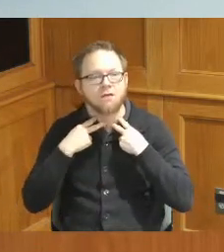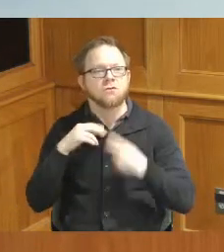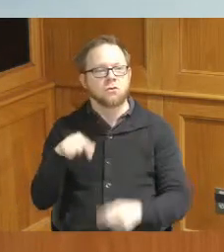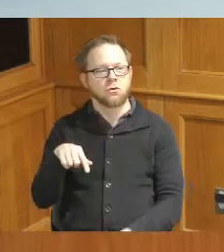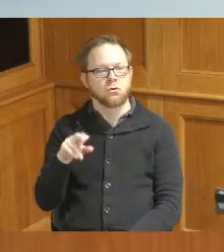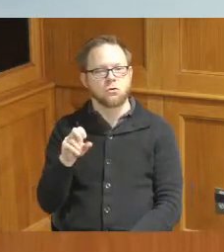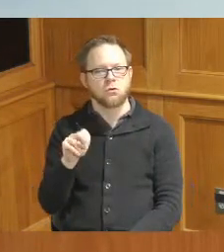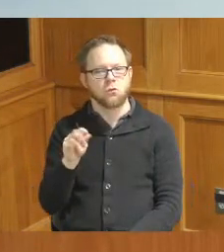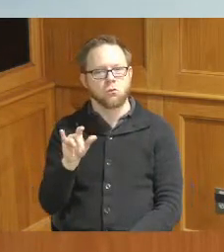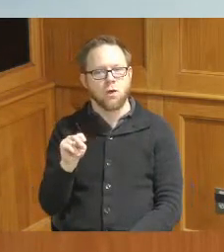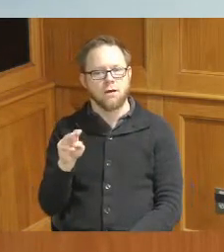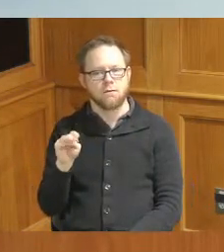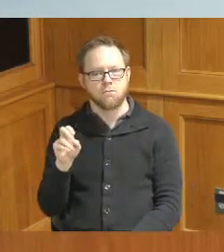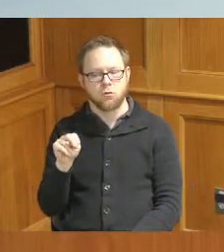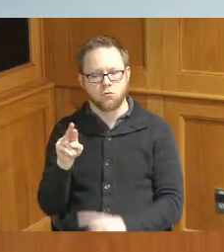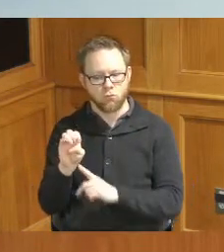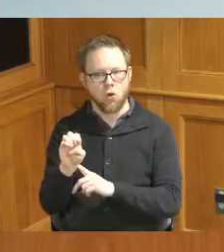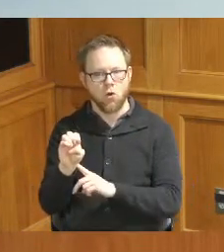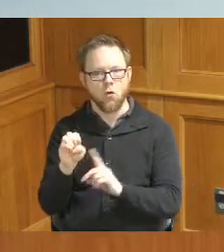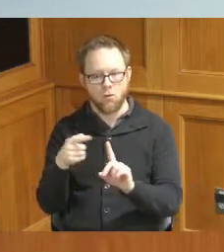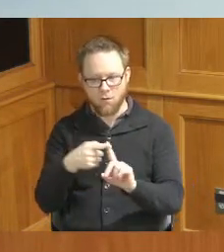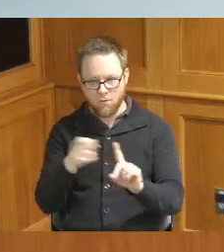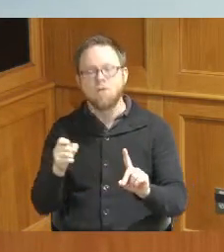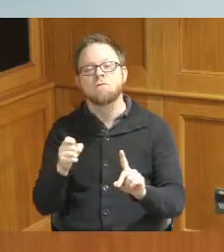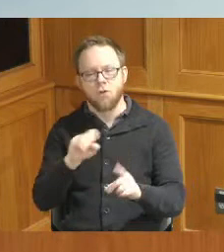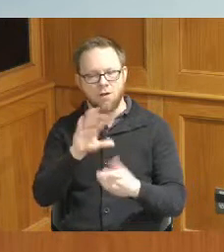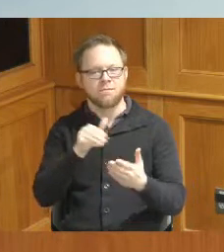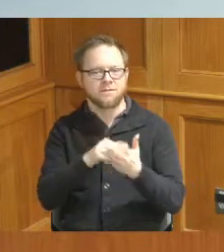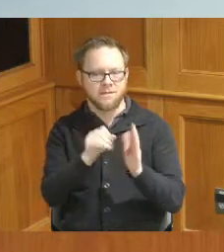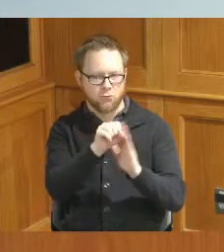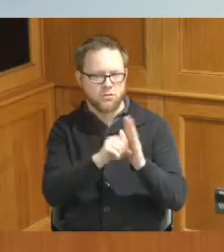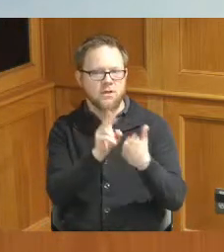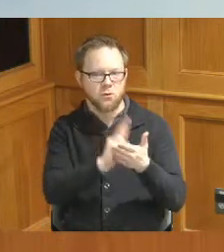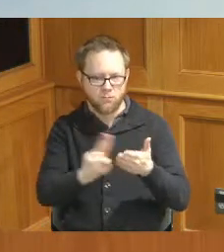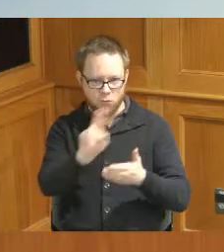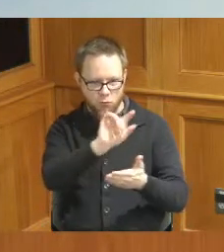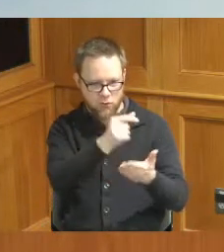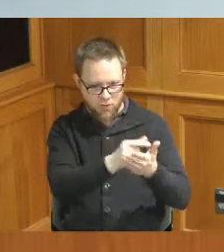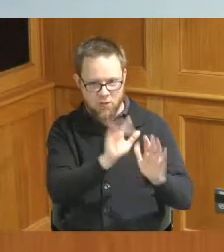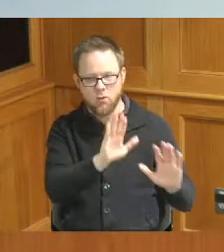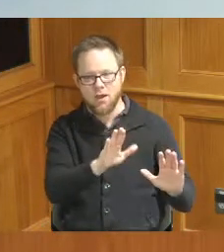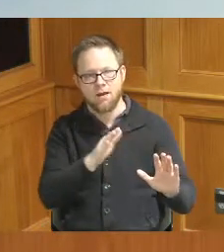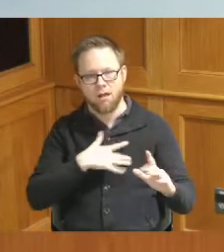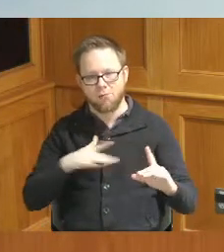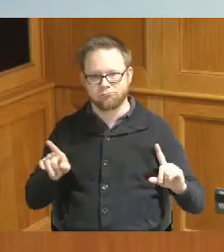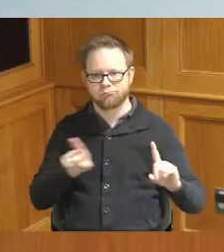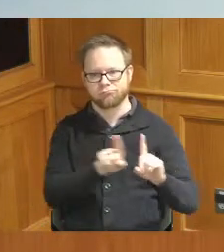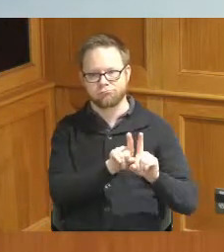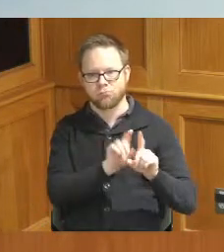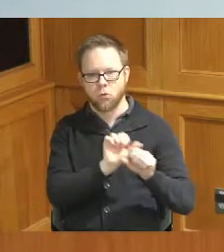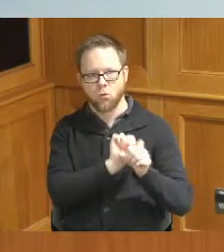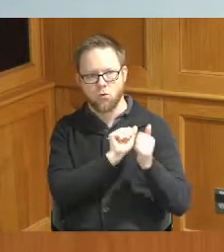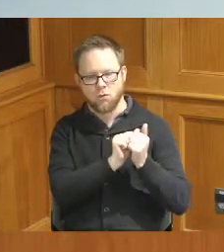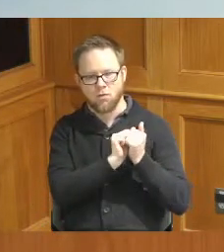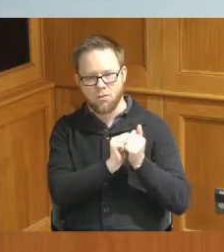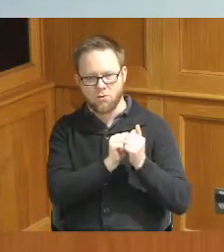folks that came out of Central State University and I have been with him along his life in a lot